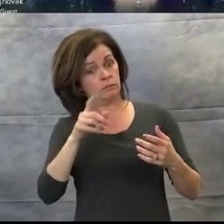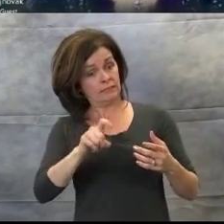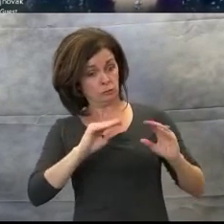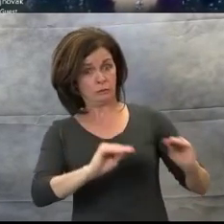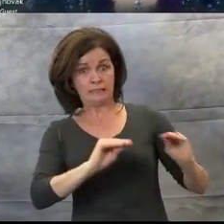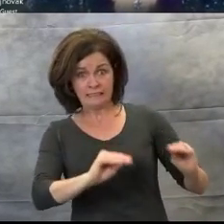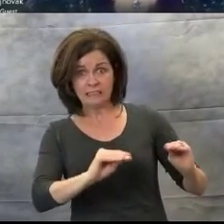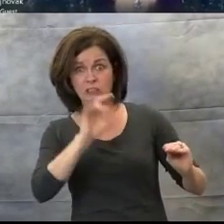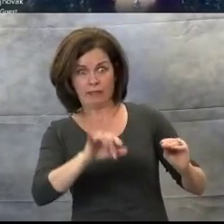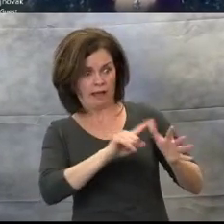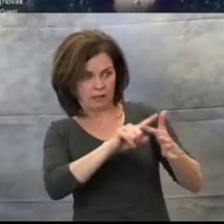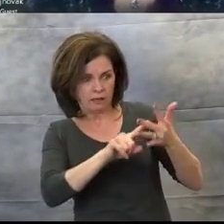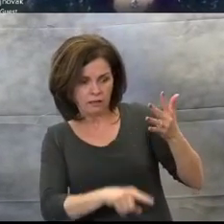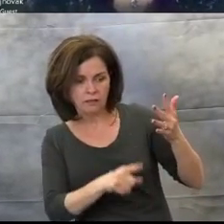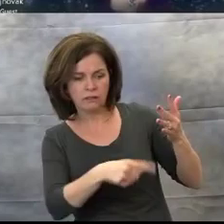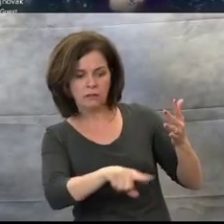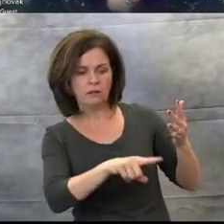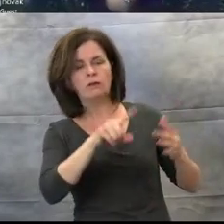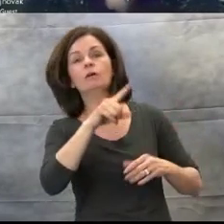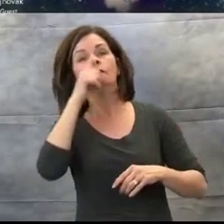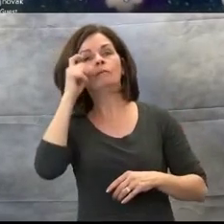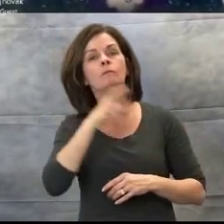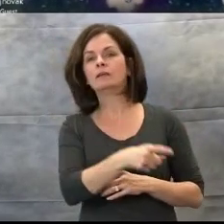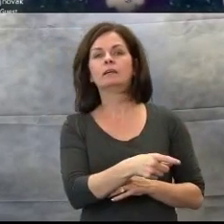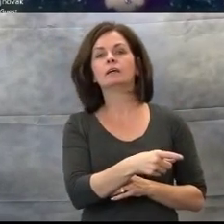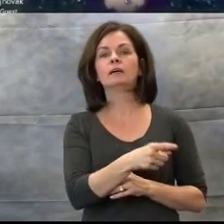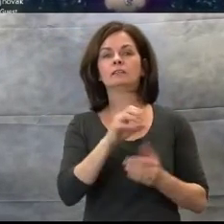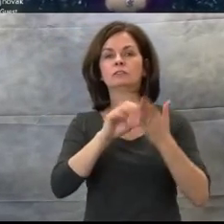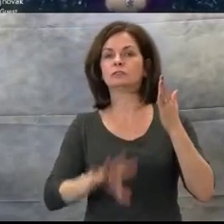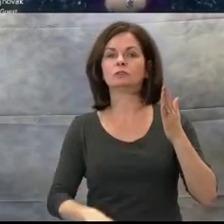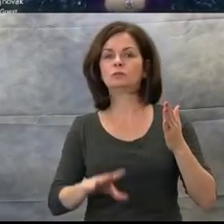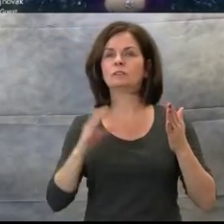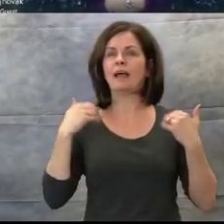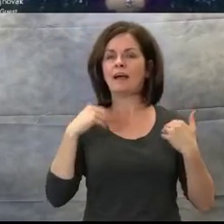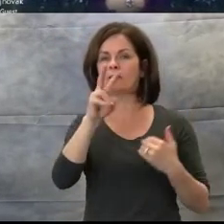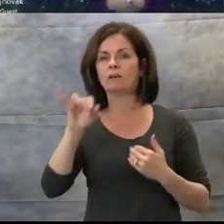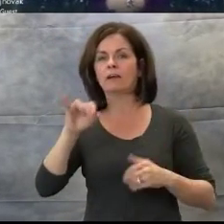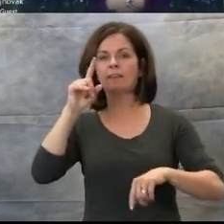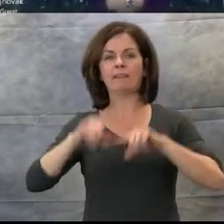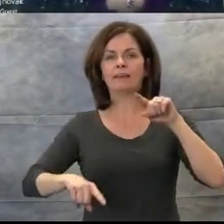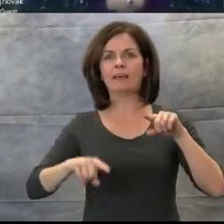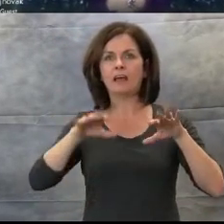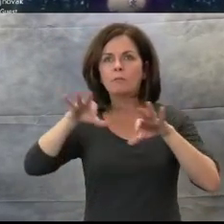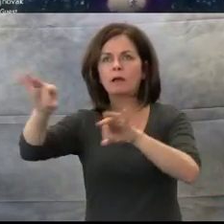cues from their environment due to the vision loss. Music also intrinsically teaches us how